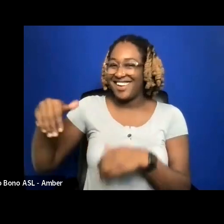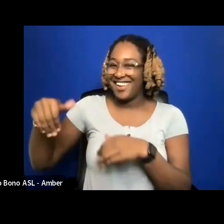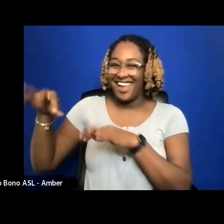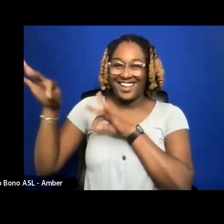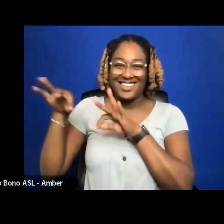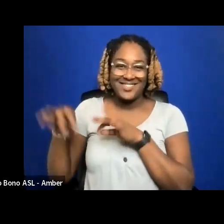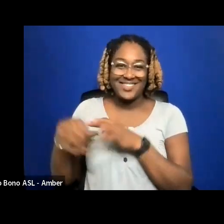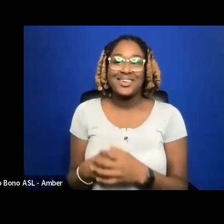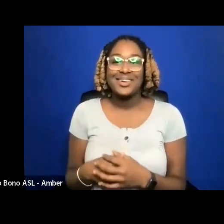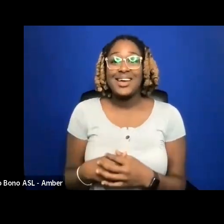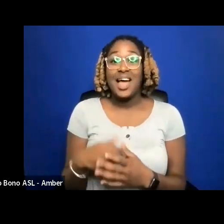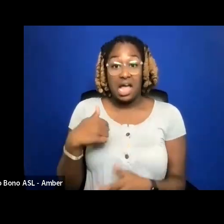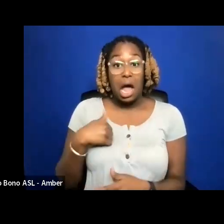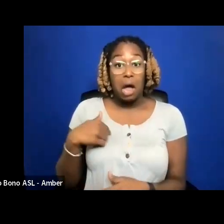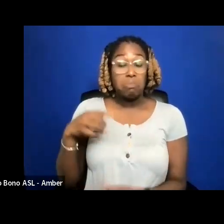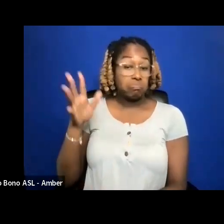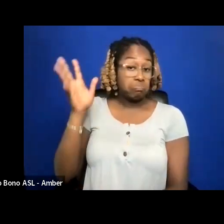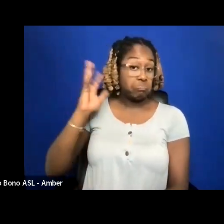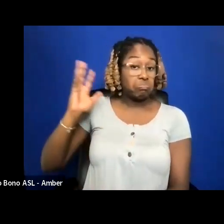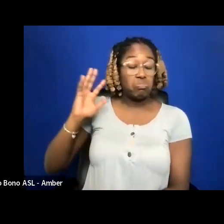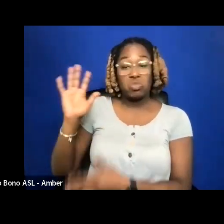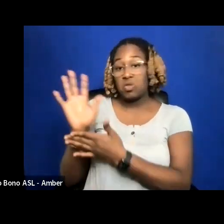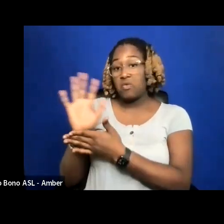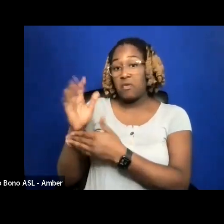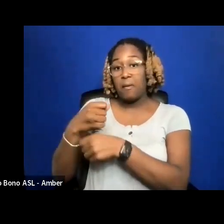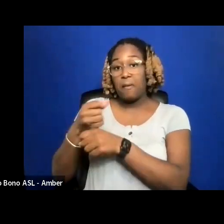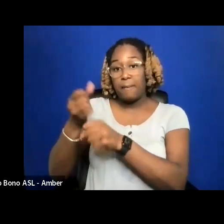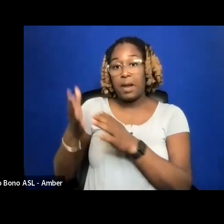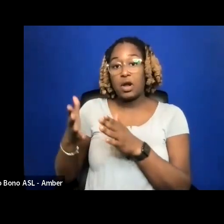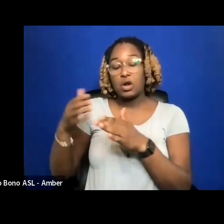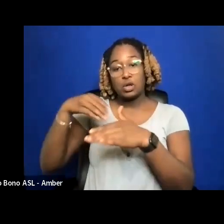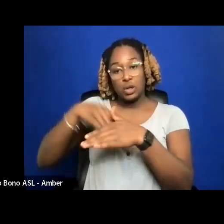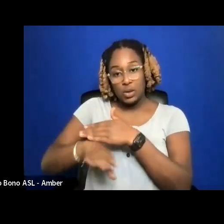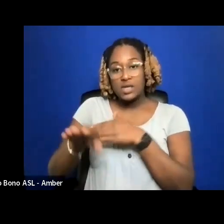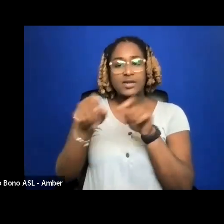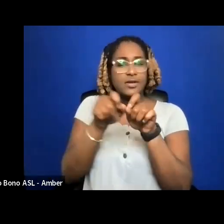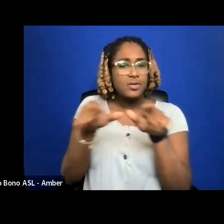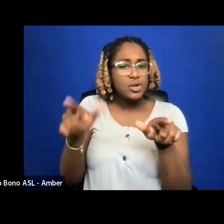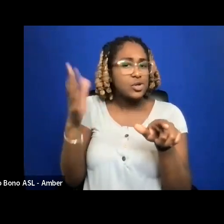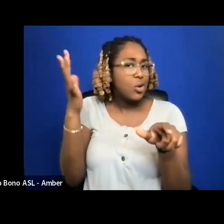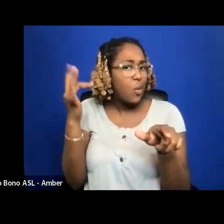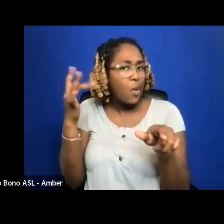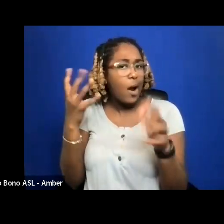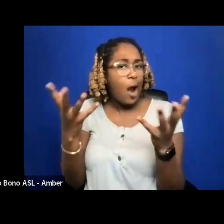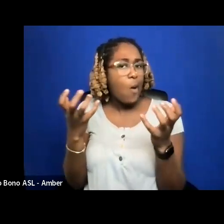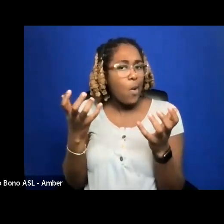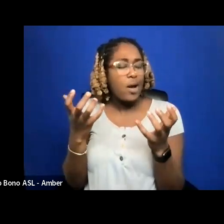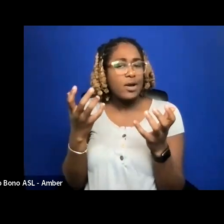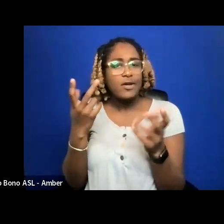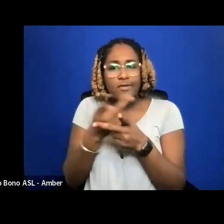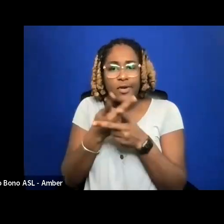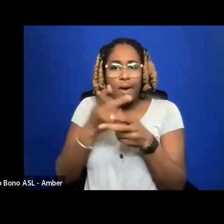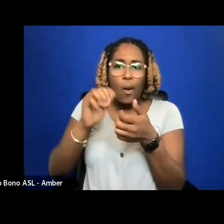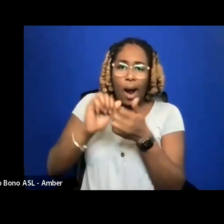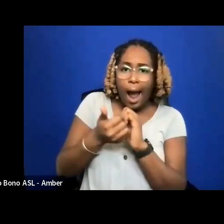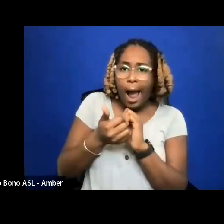MAKER WHO VENTURED INTO DISTRIBUTION TO FIGURE OUT HOW FILMS GOT SEEN AFTER WATCHING ALL OF MY FILMS